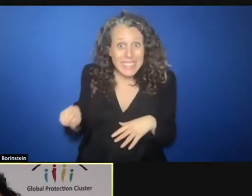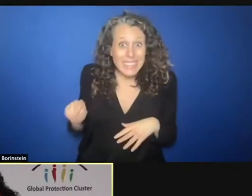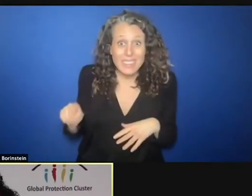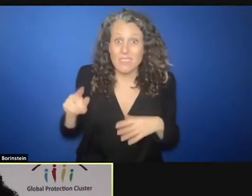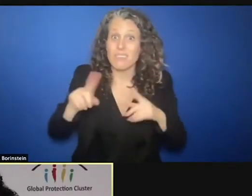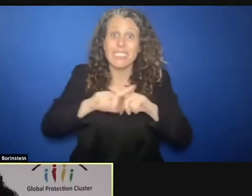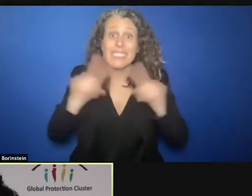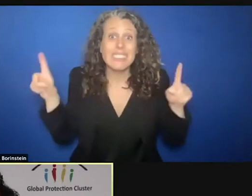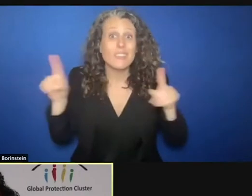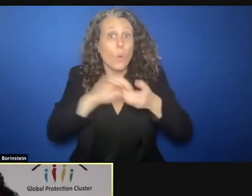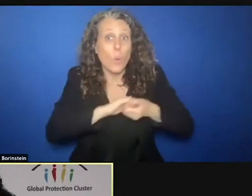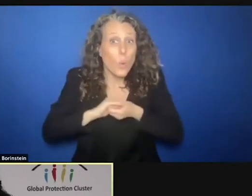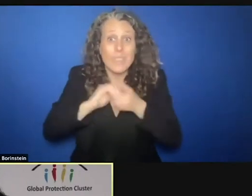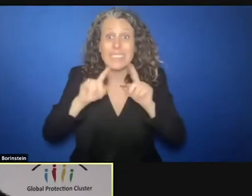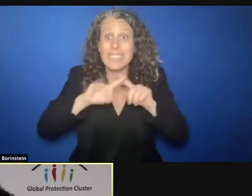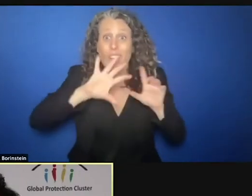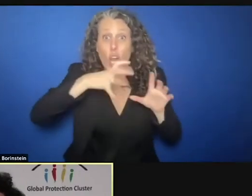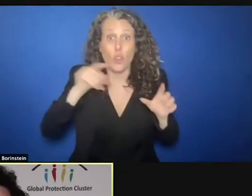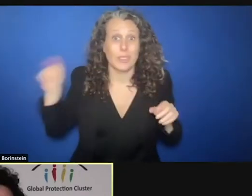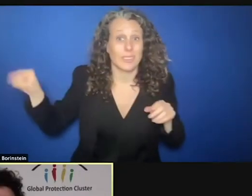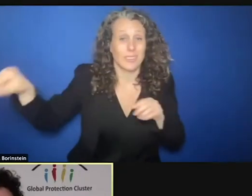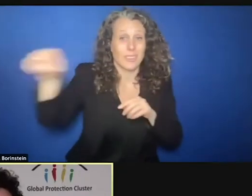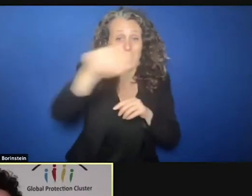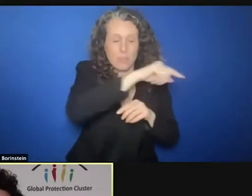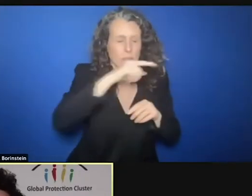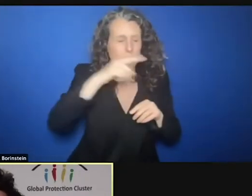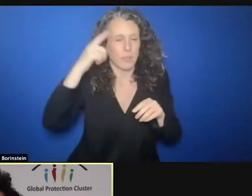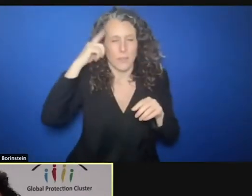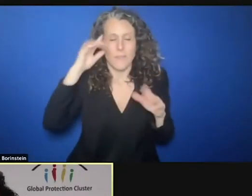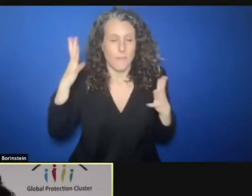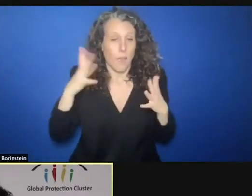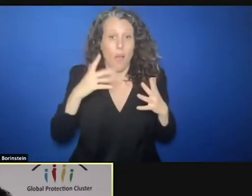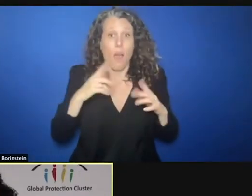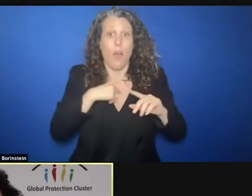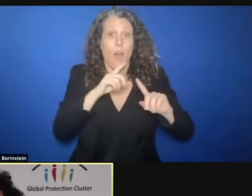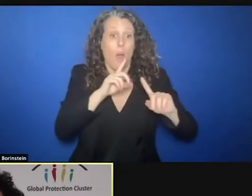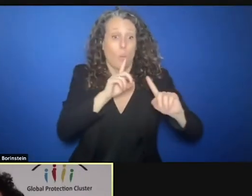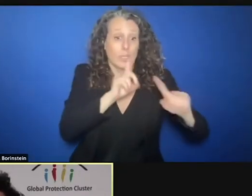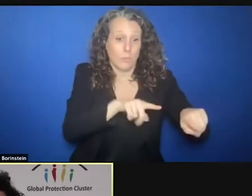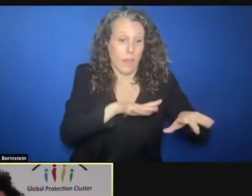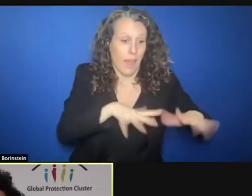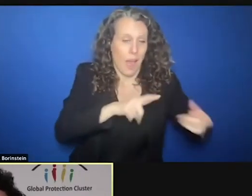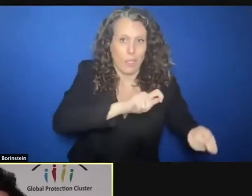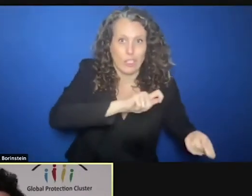around the world focused on adapting their responses, on changing their partnerships,